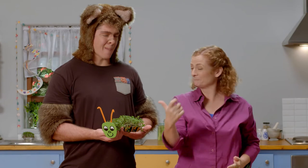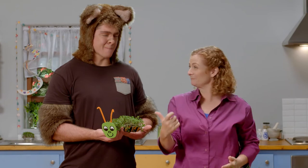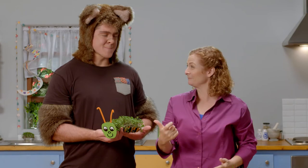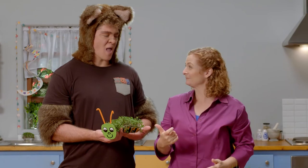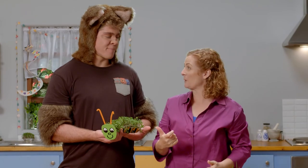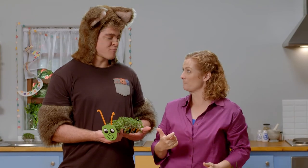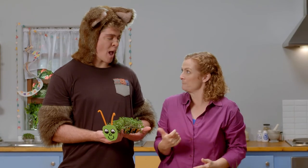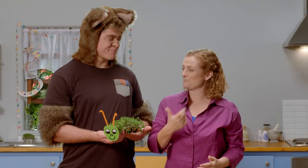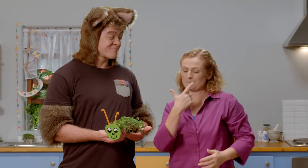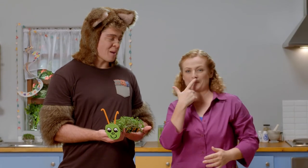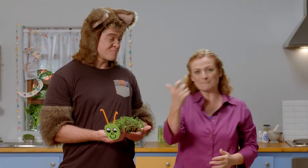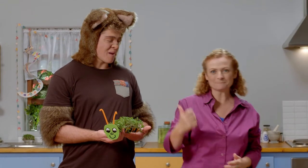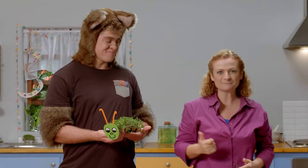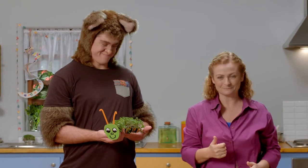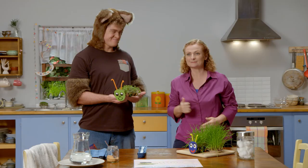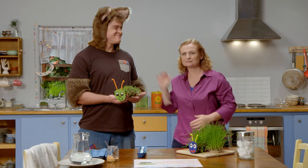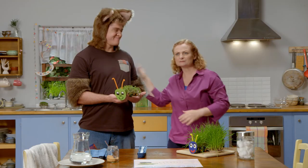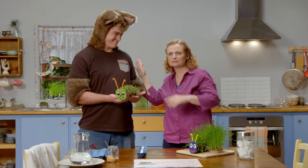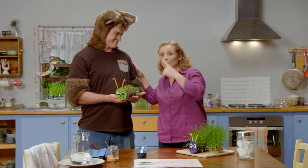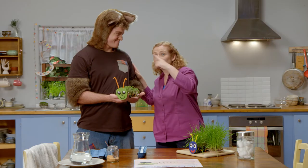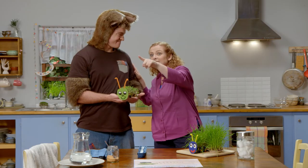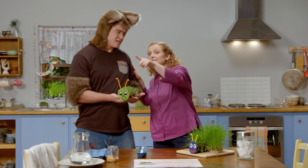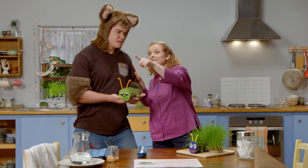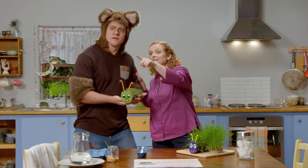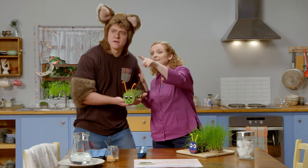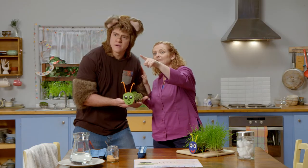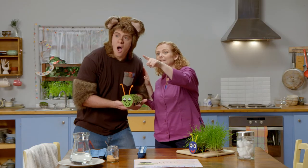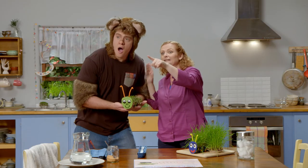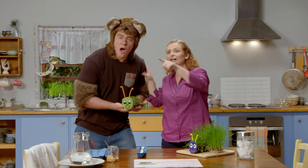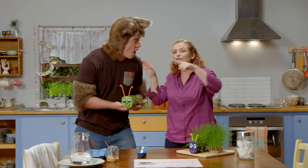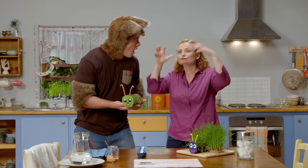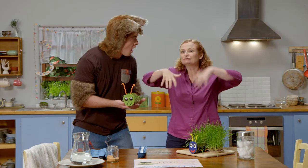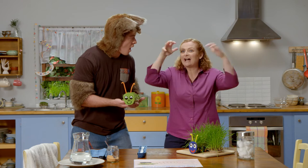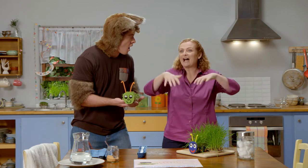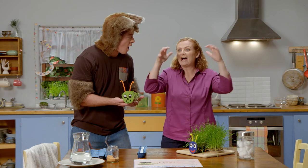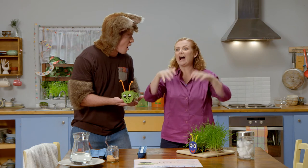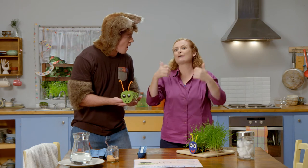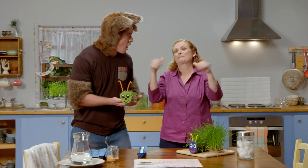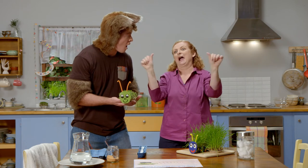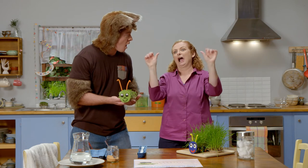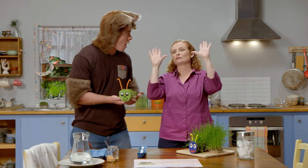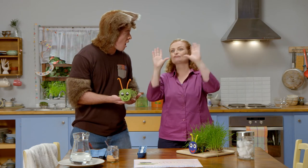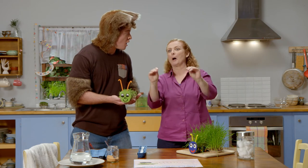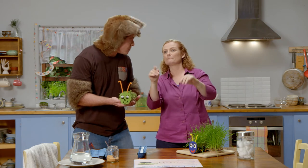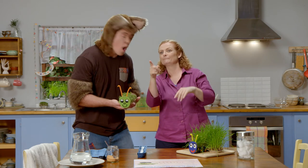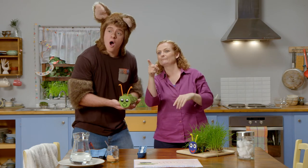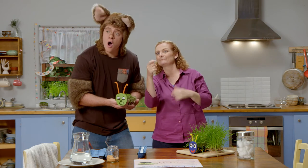Tastes delicious. Mmm. Mmm, mmm. Possum, look outside the window. The rain has finally stopped.